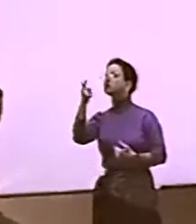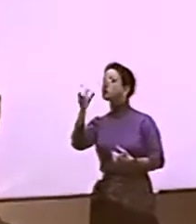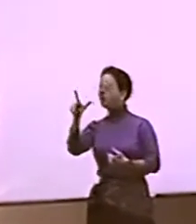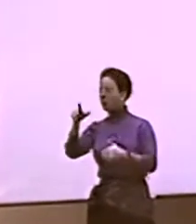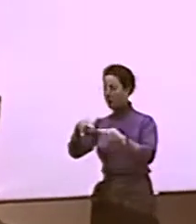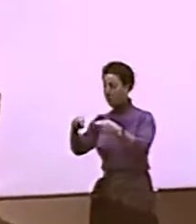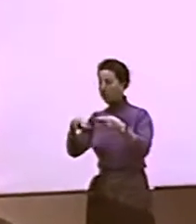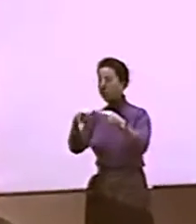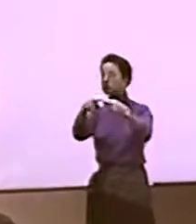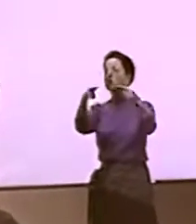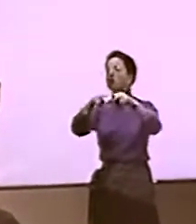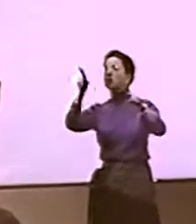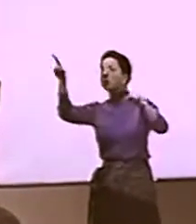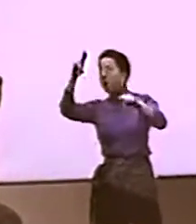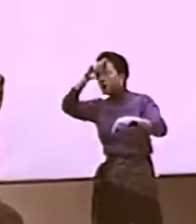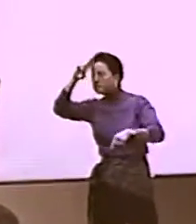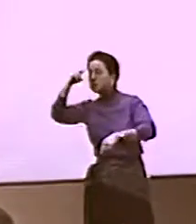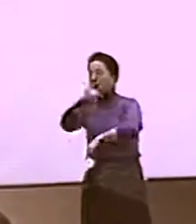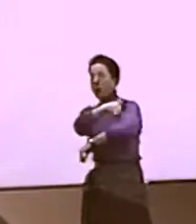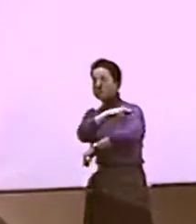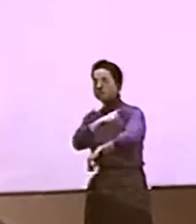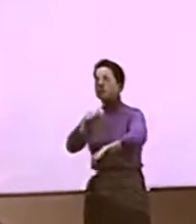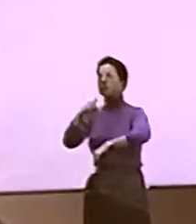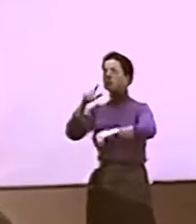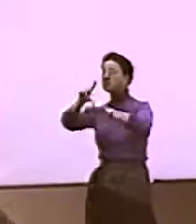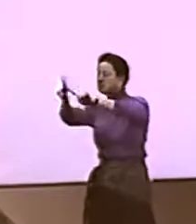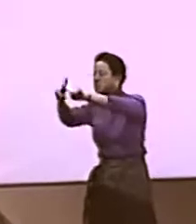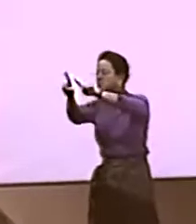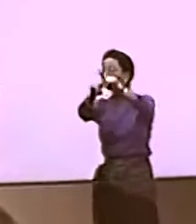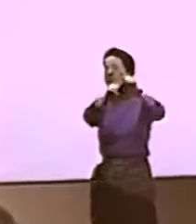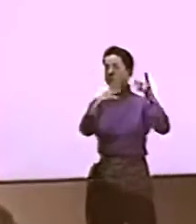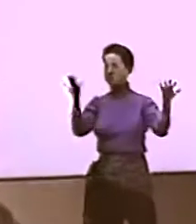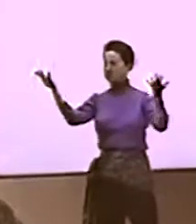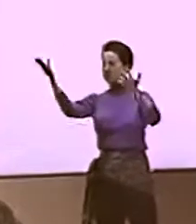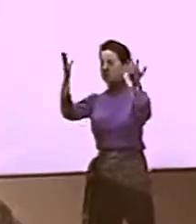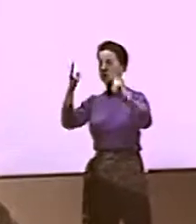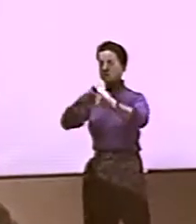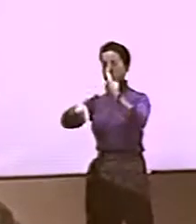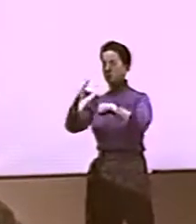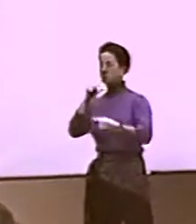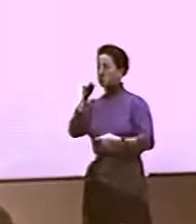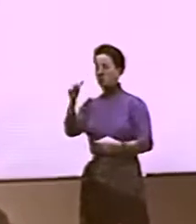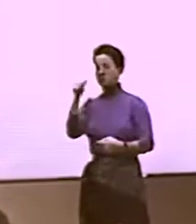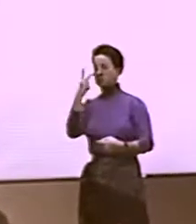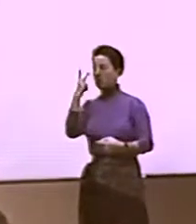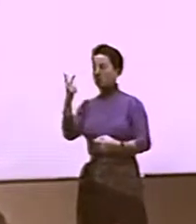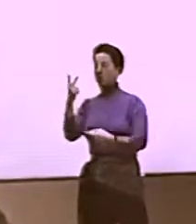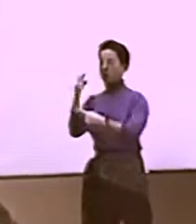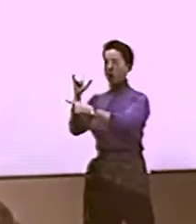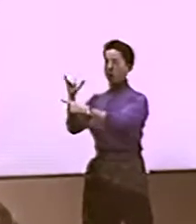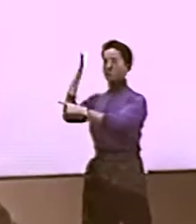OK, THERE'S 2 THINGS. THERE ARE REGIONAL SIGNS, RIGHT?